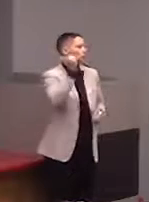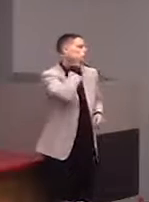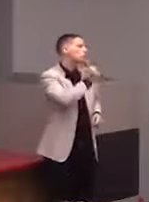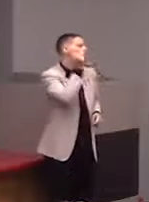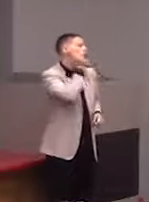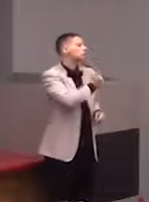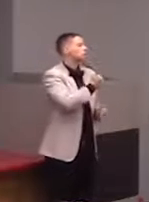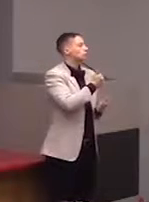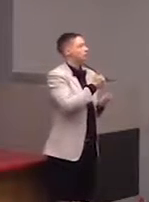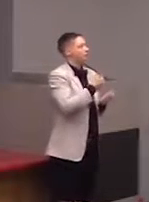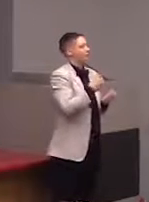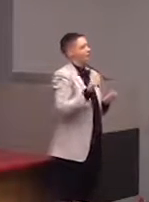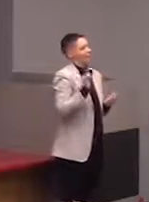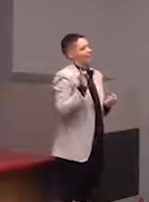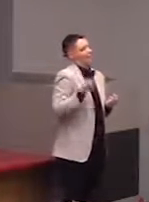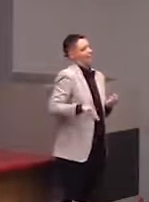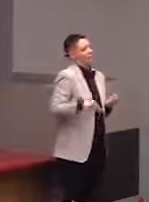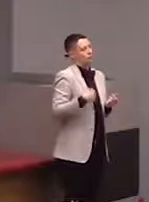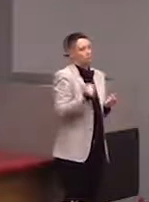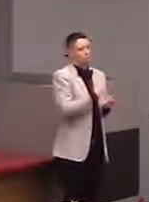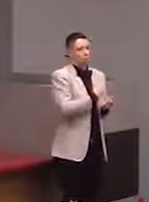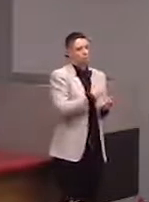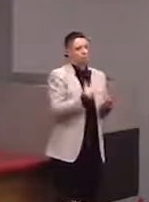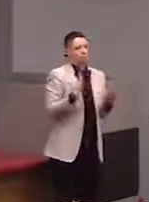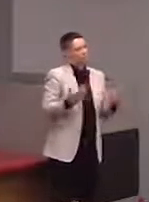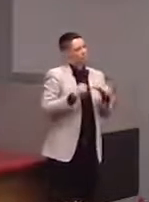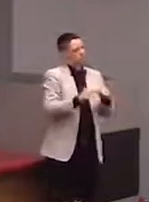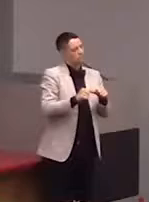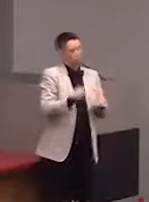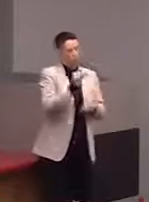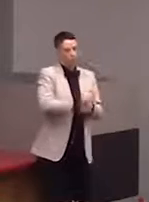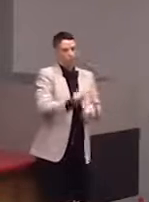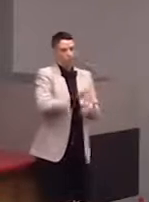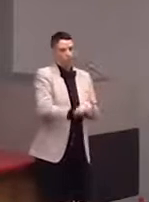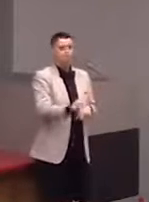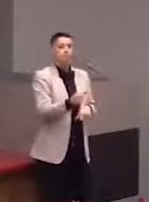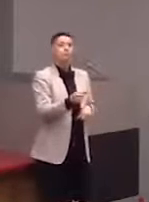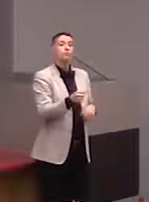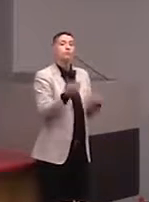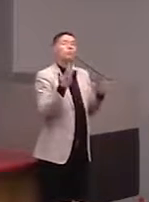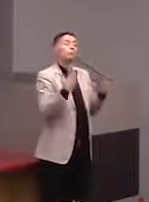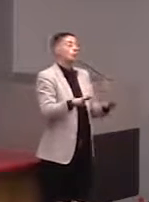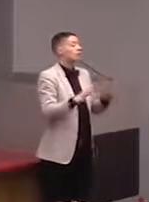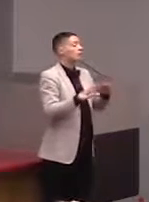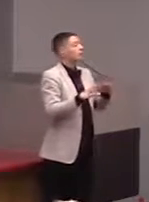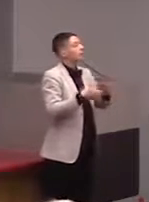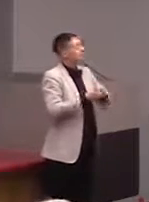And that's what we want to keep, we've collaborated with people who do tactile research